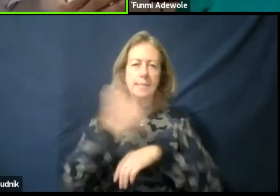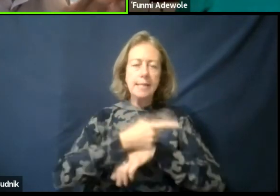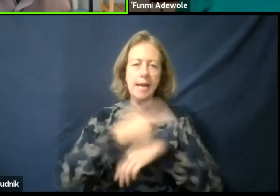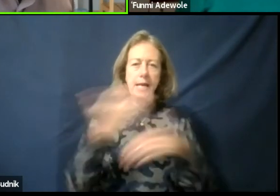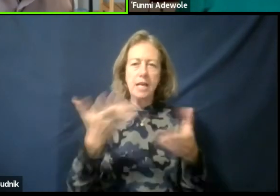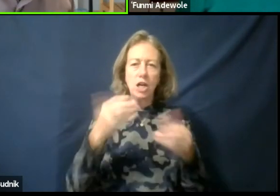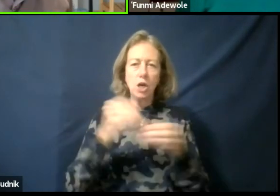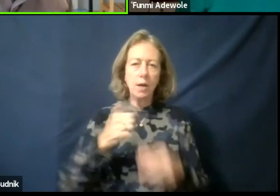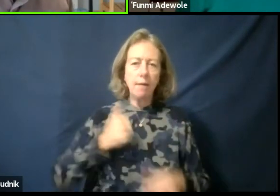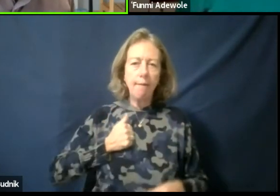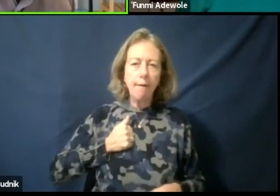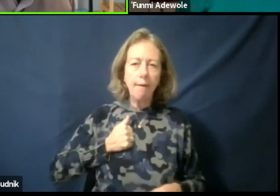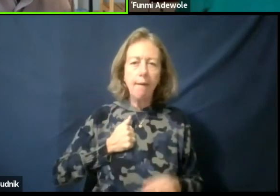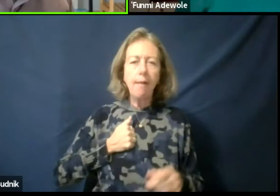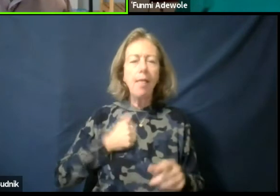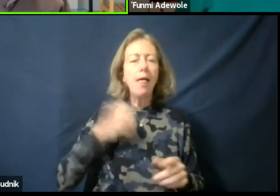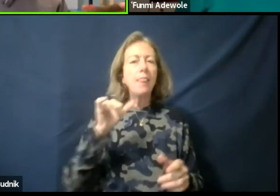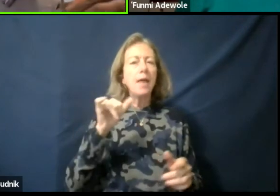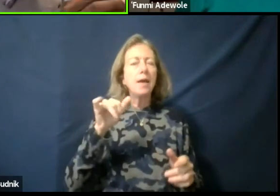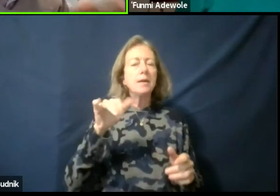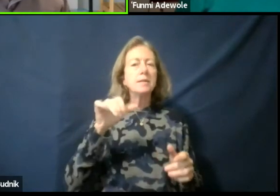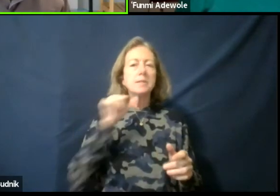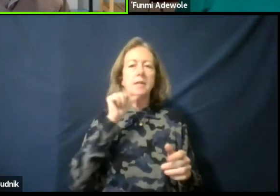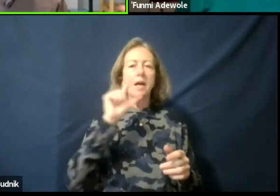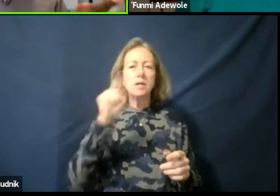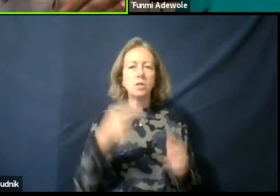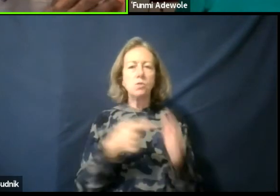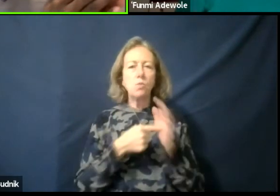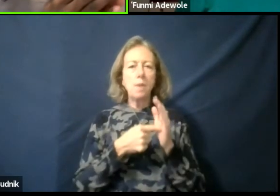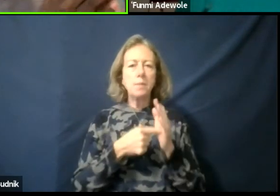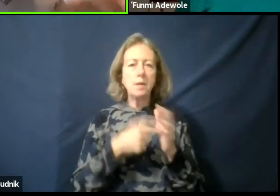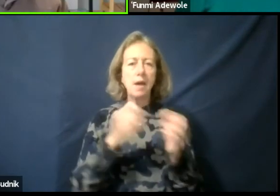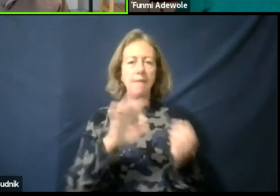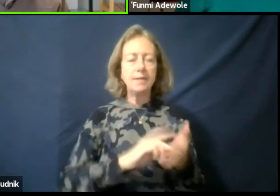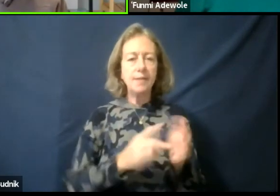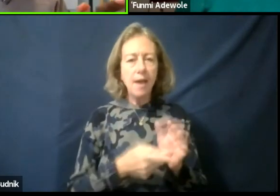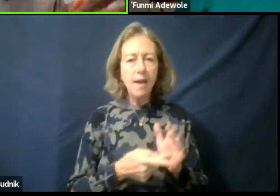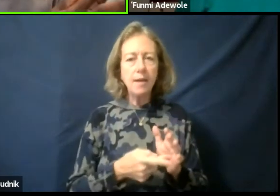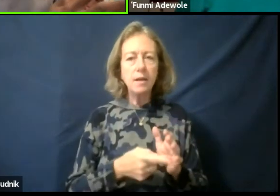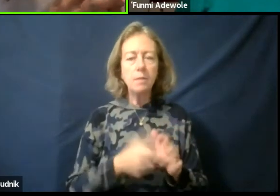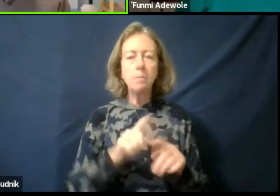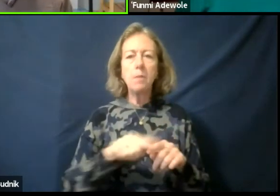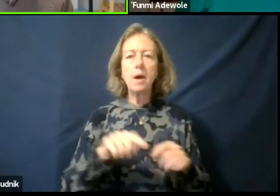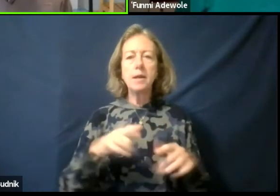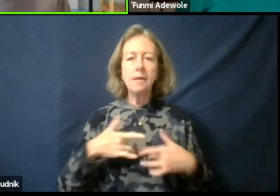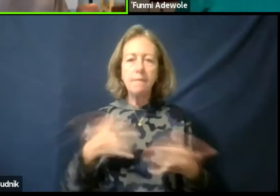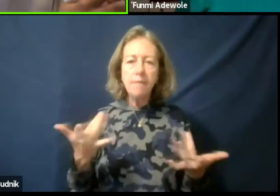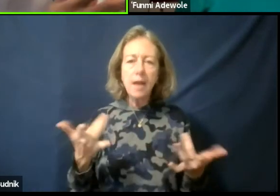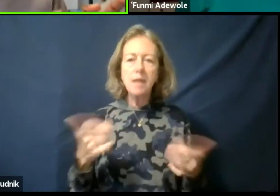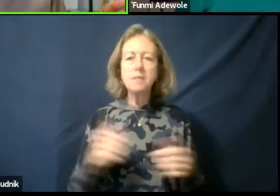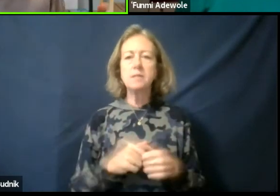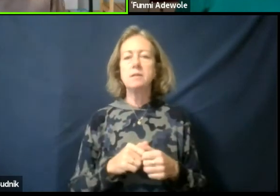of not just an event, but a people, an event, a circumstance and things like that.